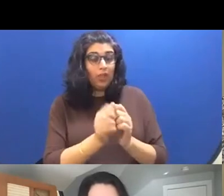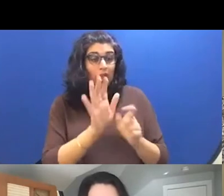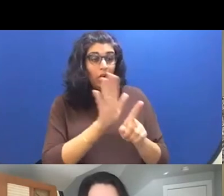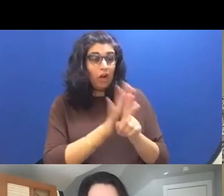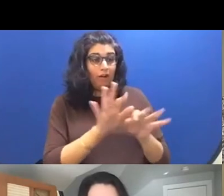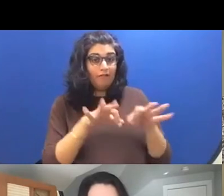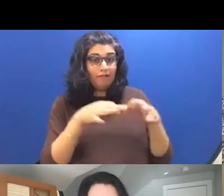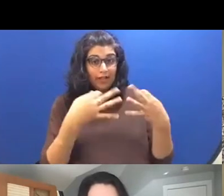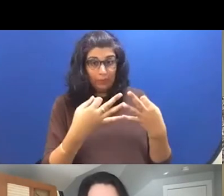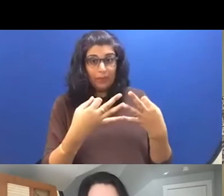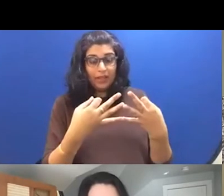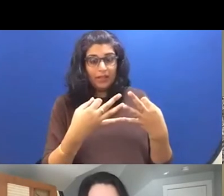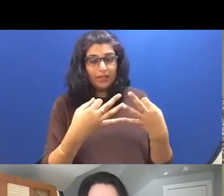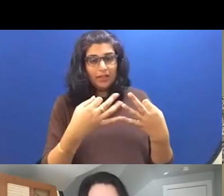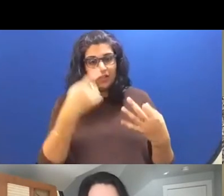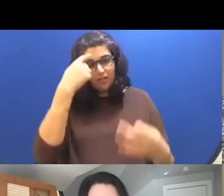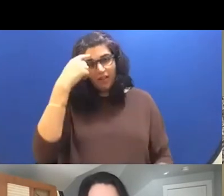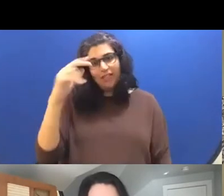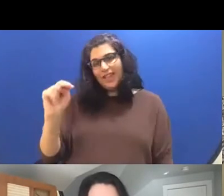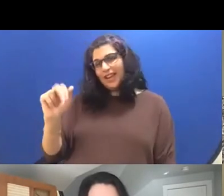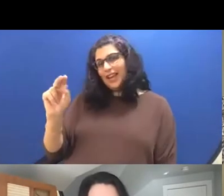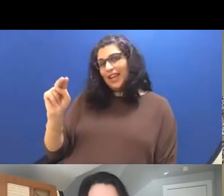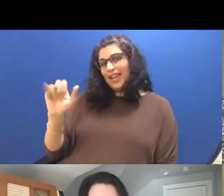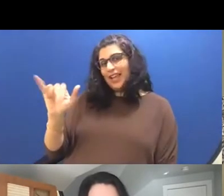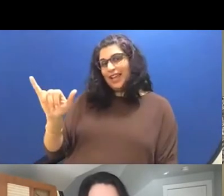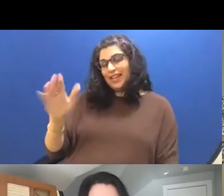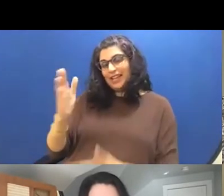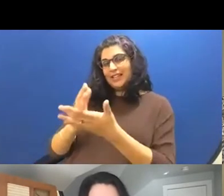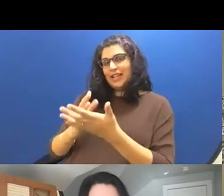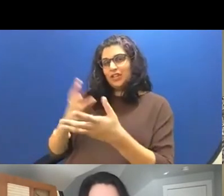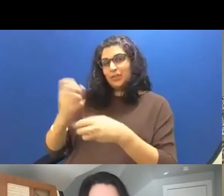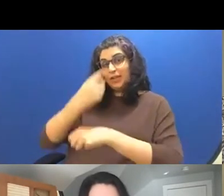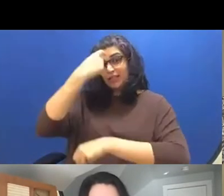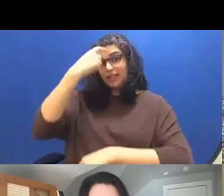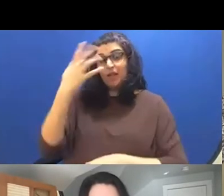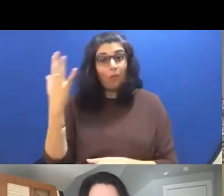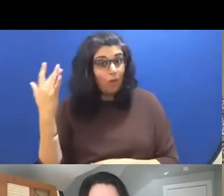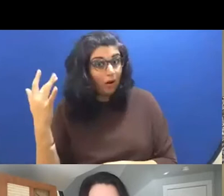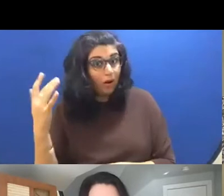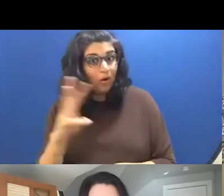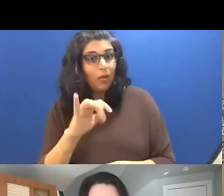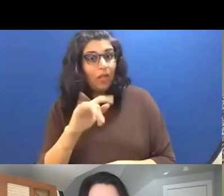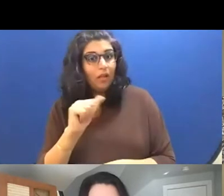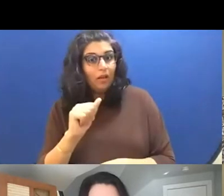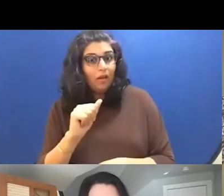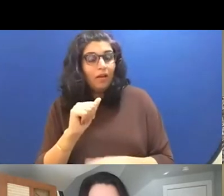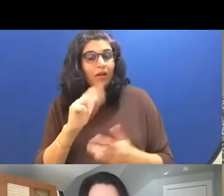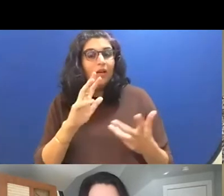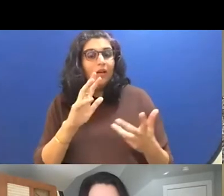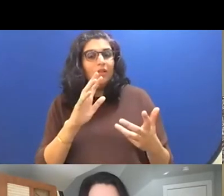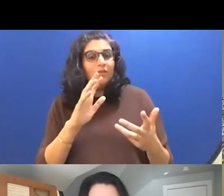that the nanny section really made sense because when Willa is obviously within this house,